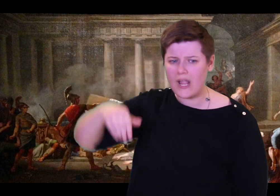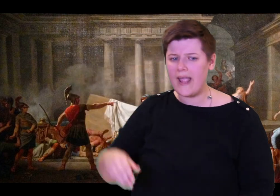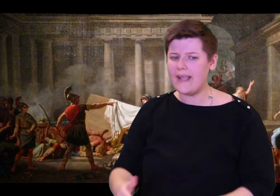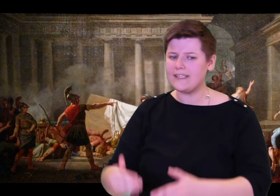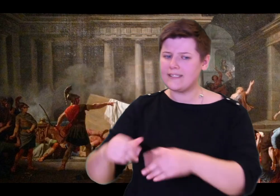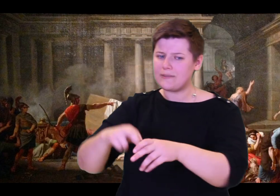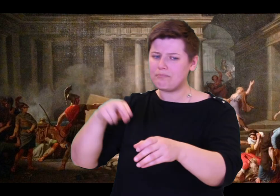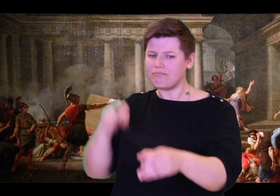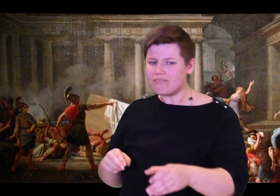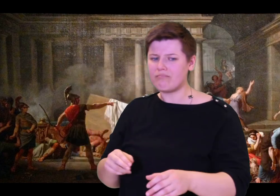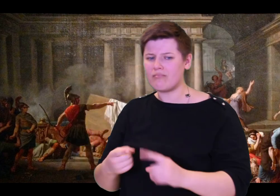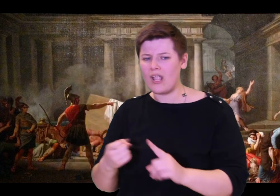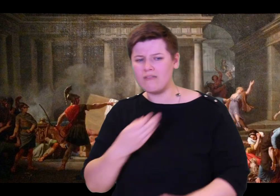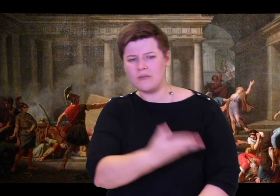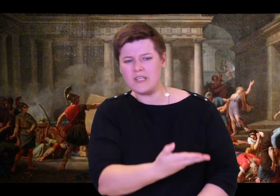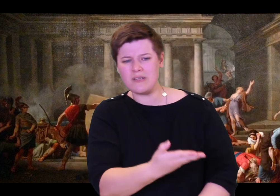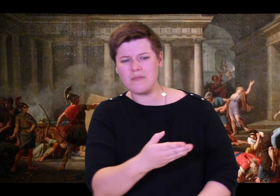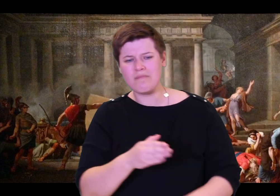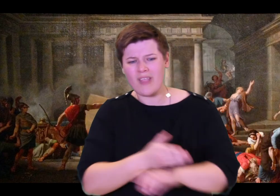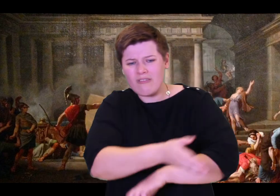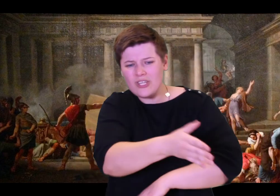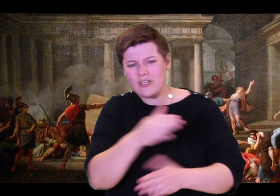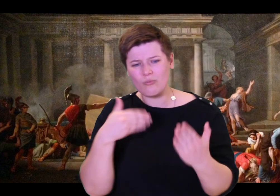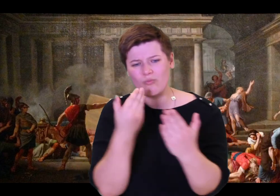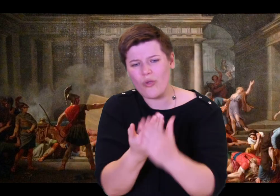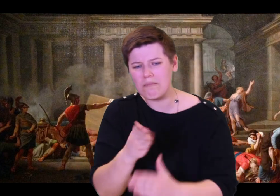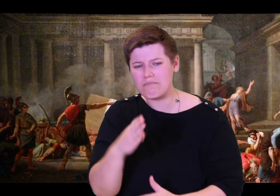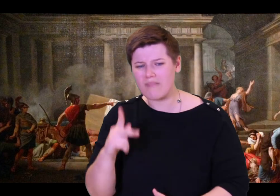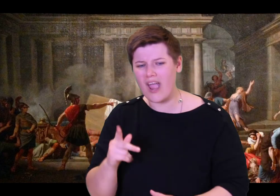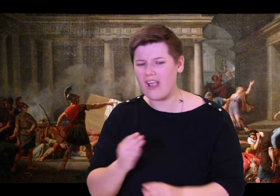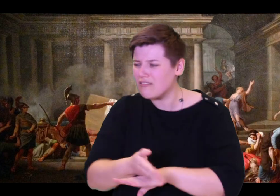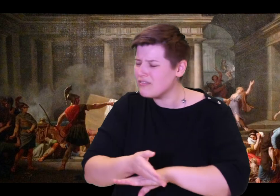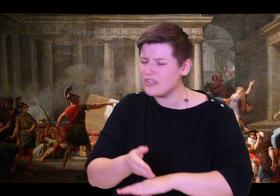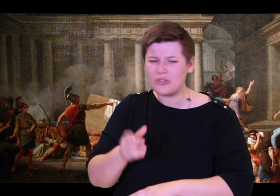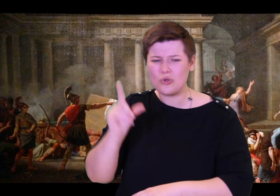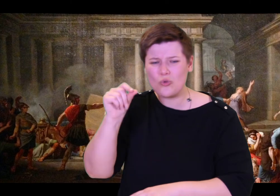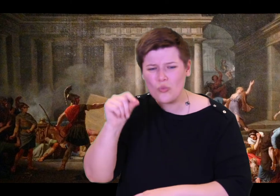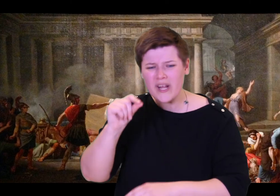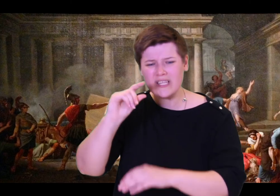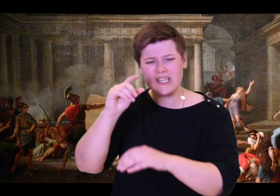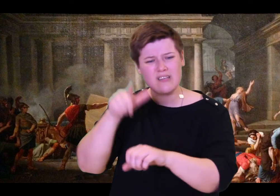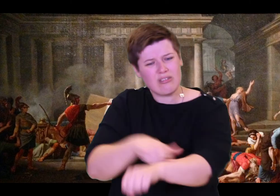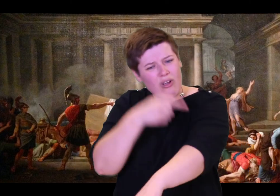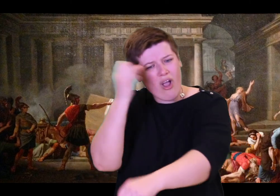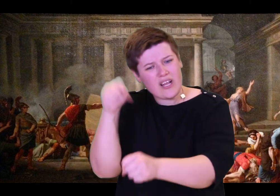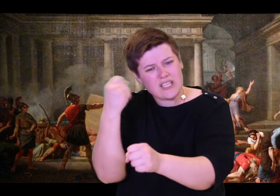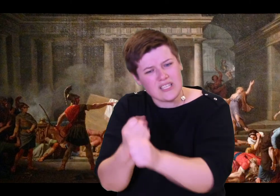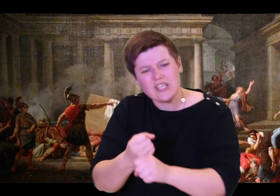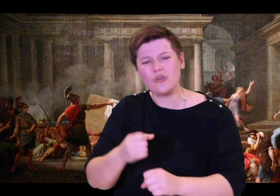She sat in silence, stunned. Sometimes when she was glancing at his face,